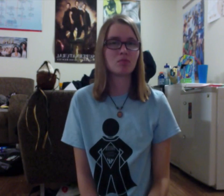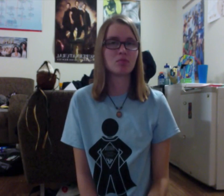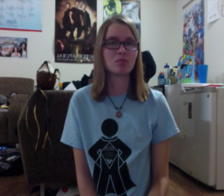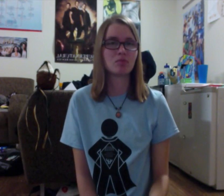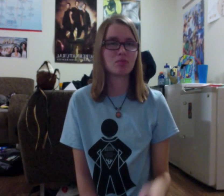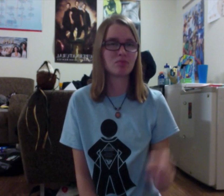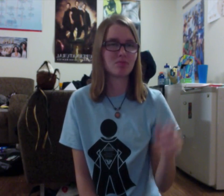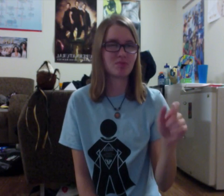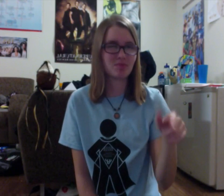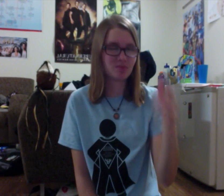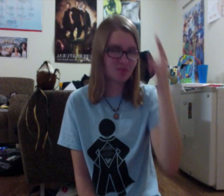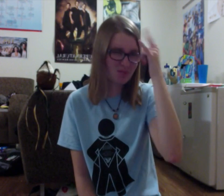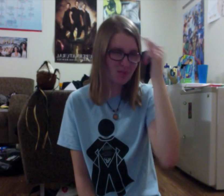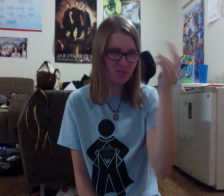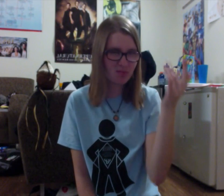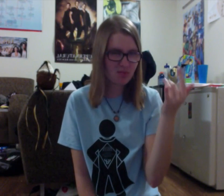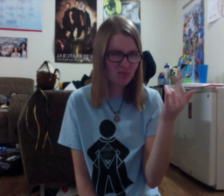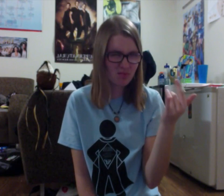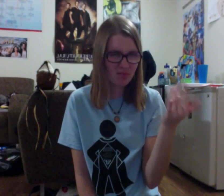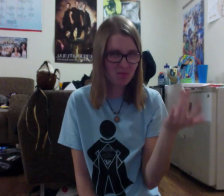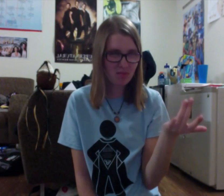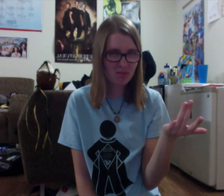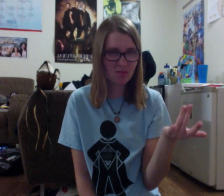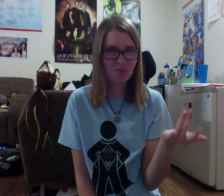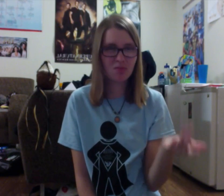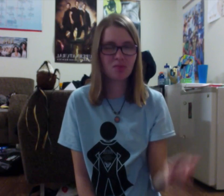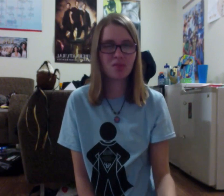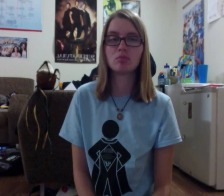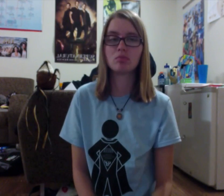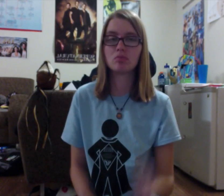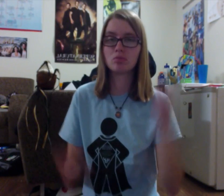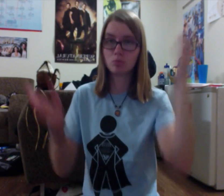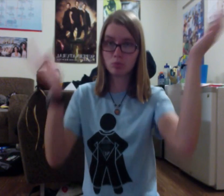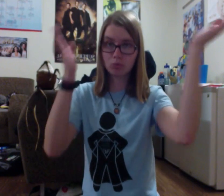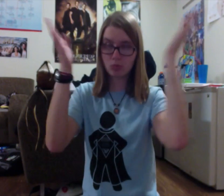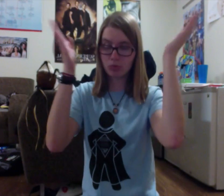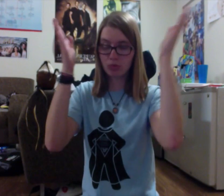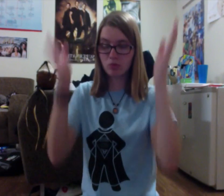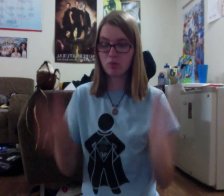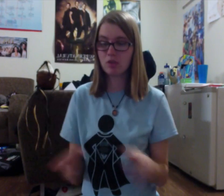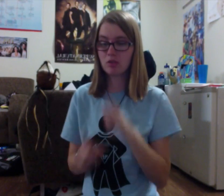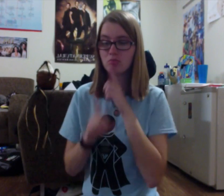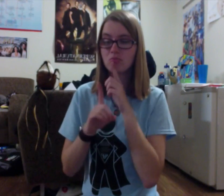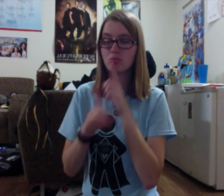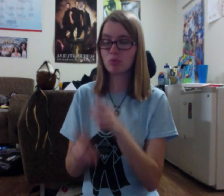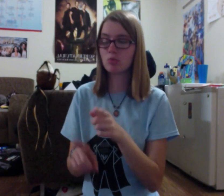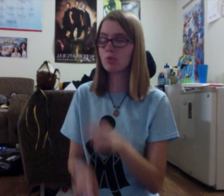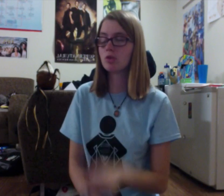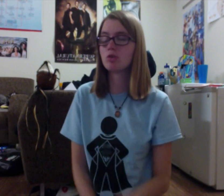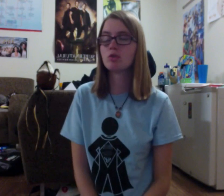"Why do you do this?" they asked. The servant responded,